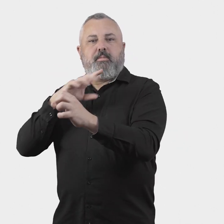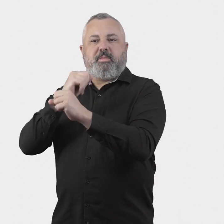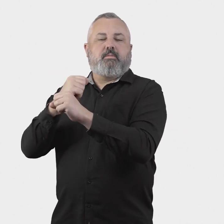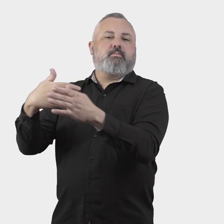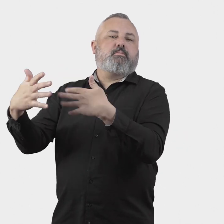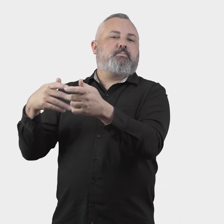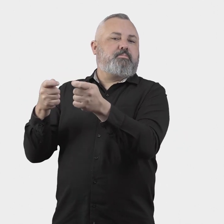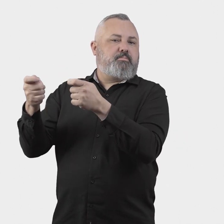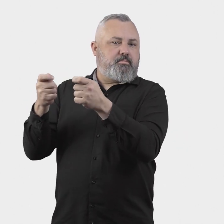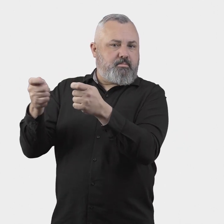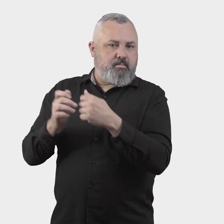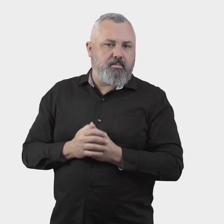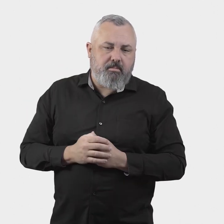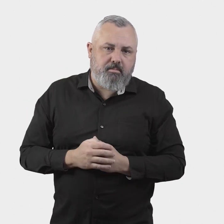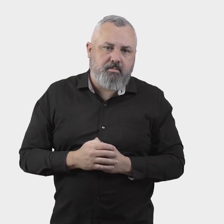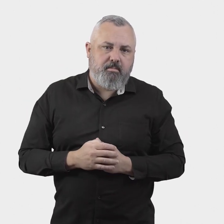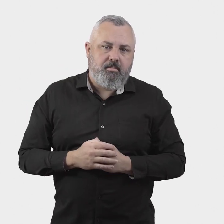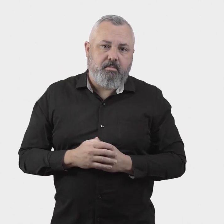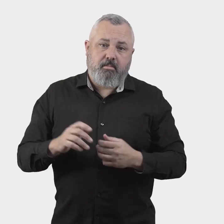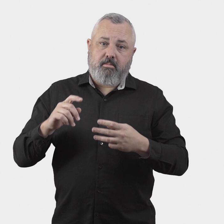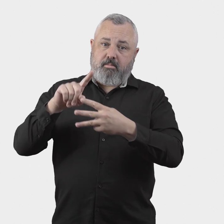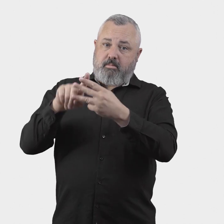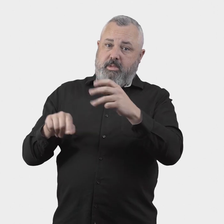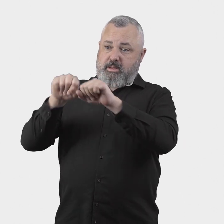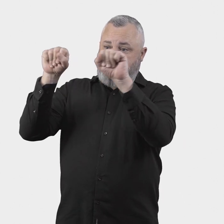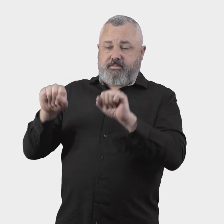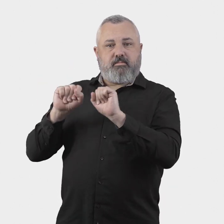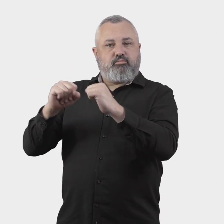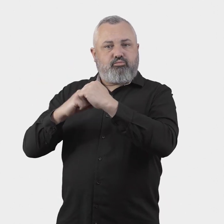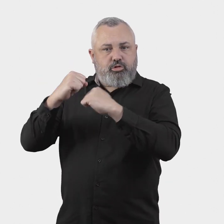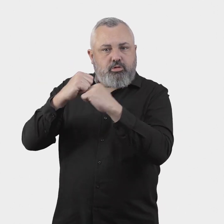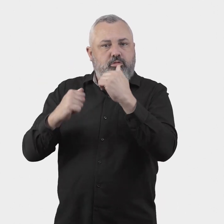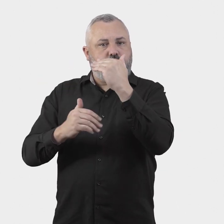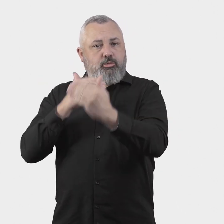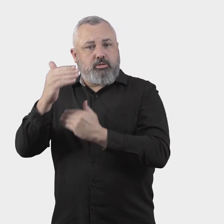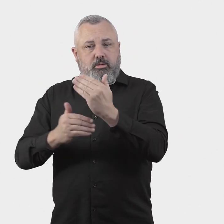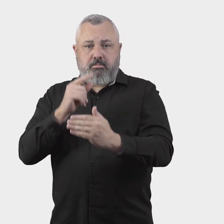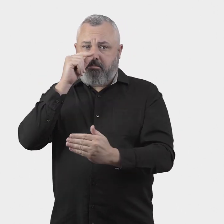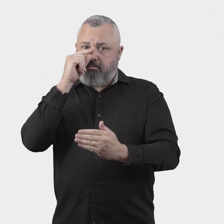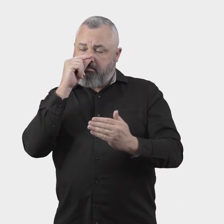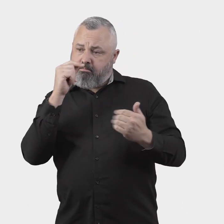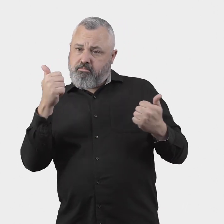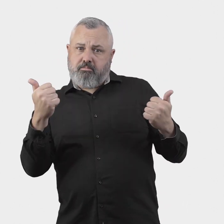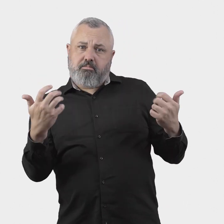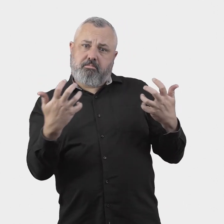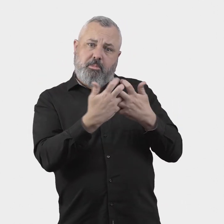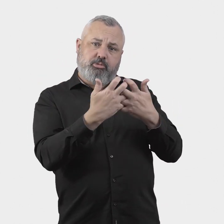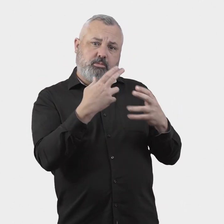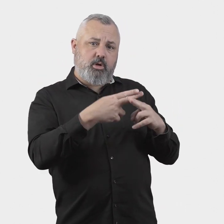which is a government-led scheme. These schemes have common features that the government considers may be appropriate for